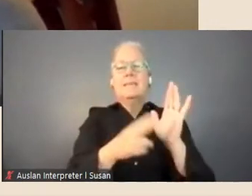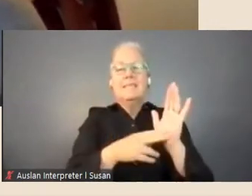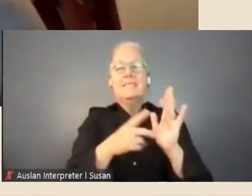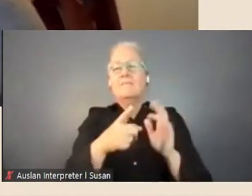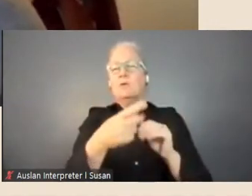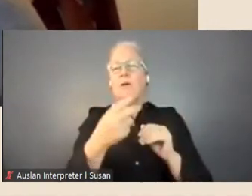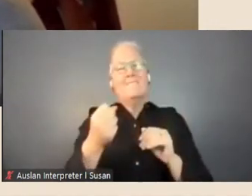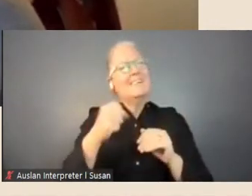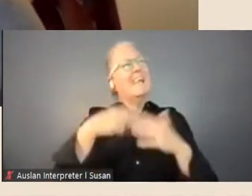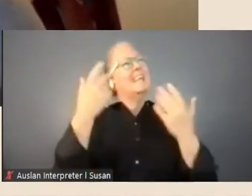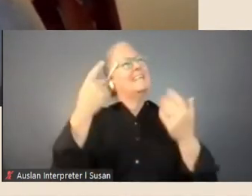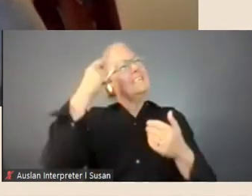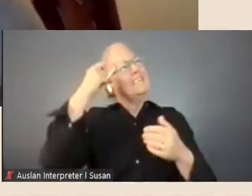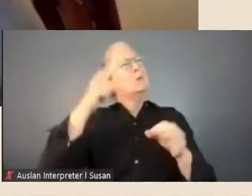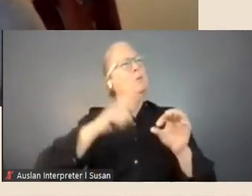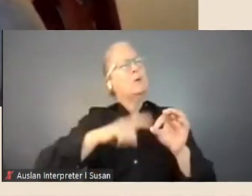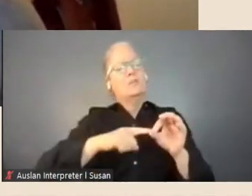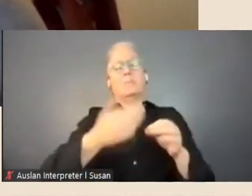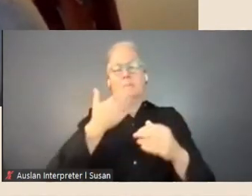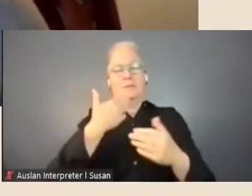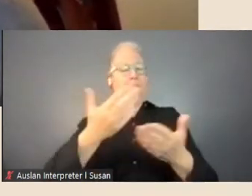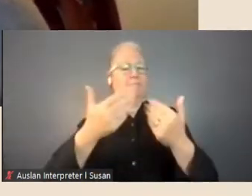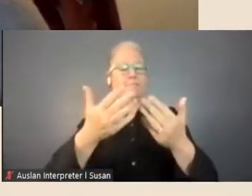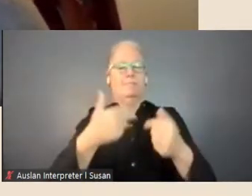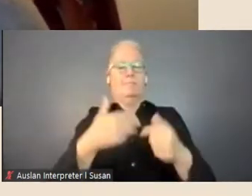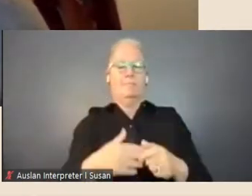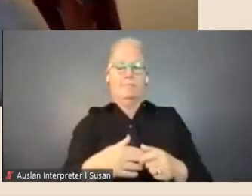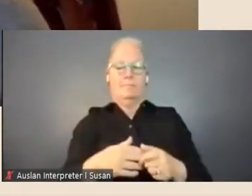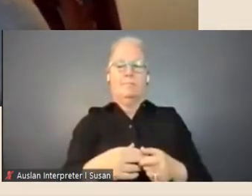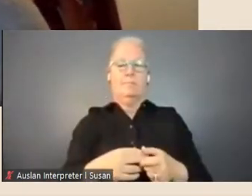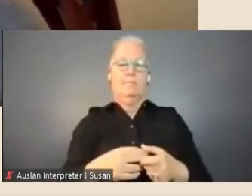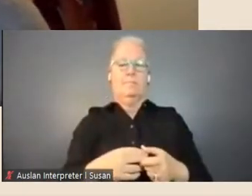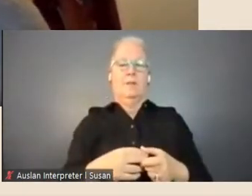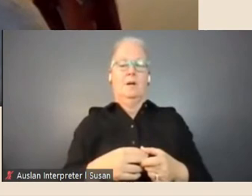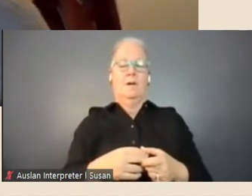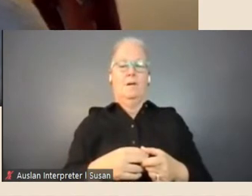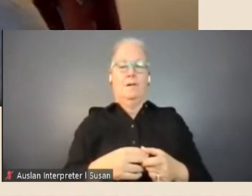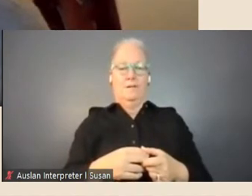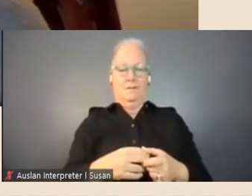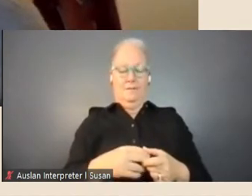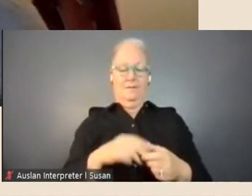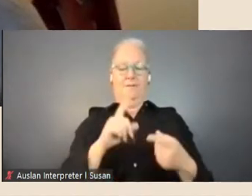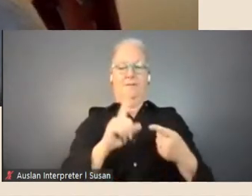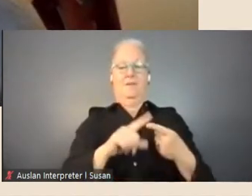get them in now. This is one that our Principal Librarians might want to address